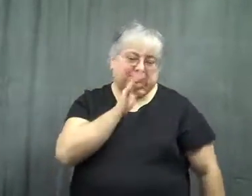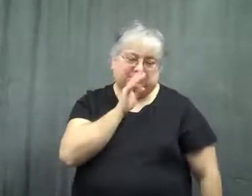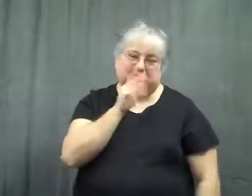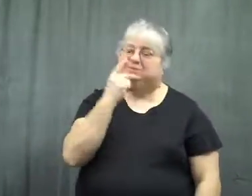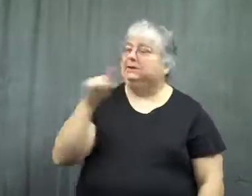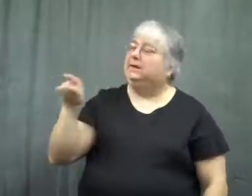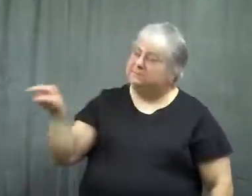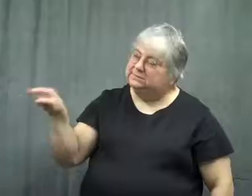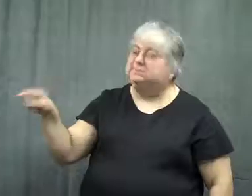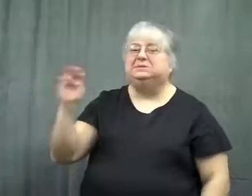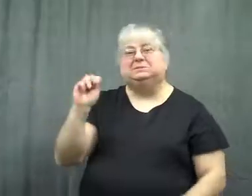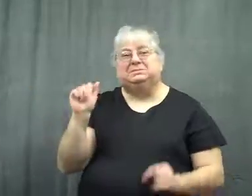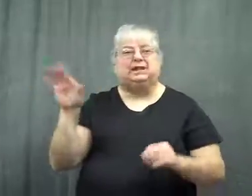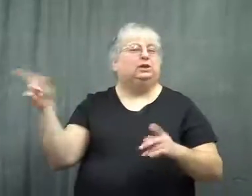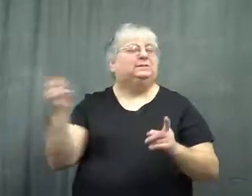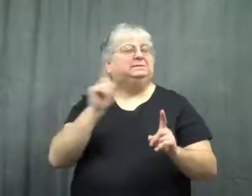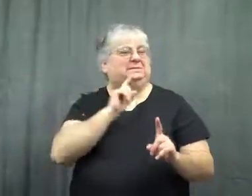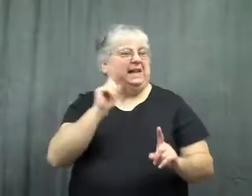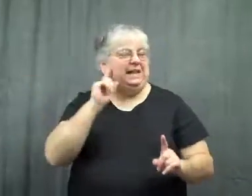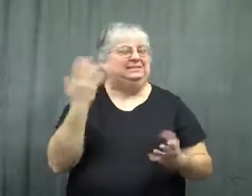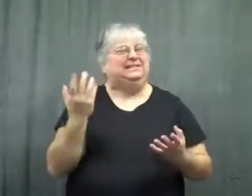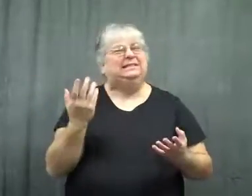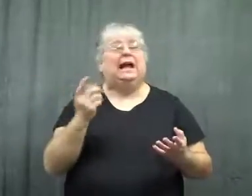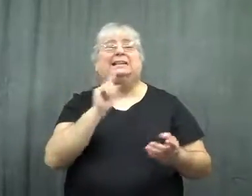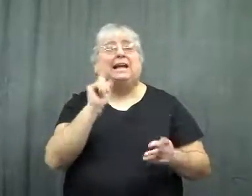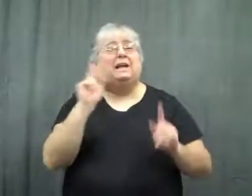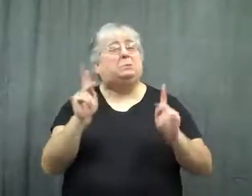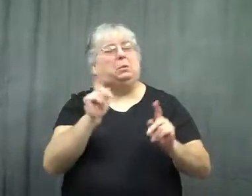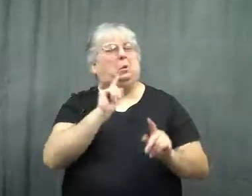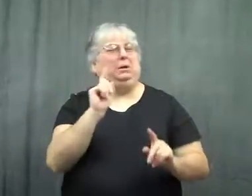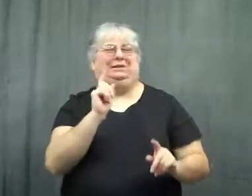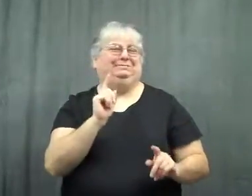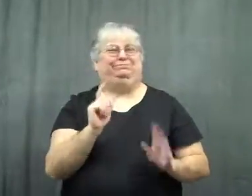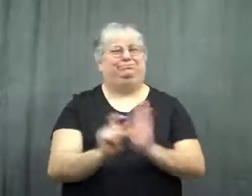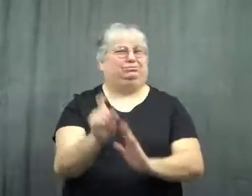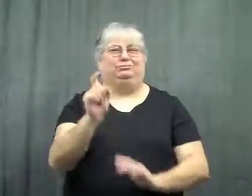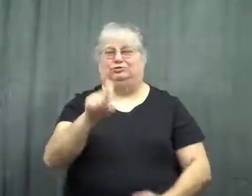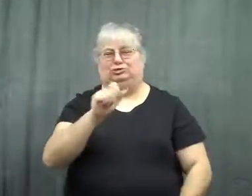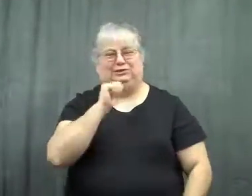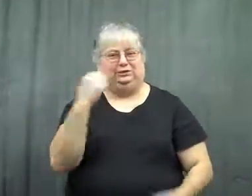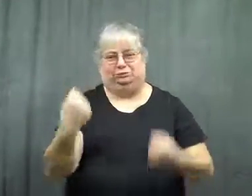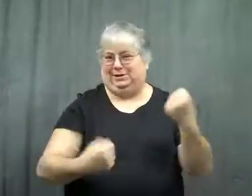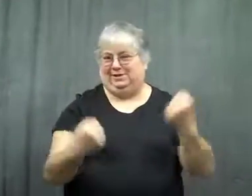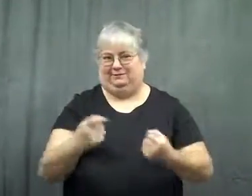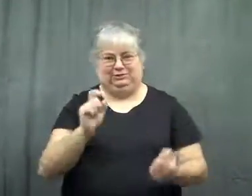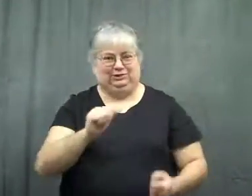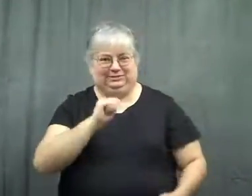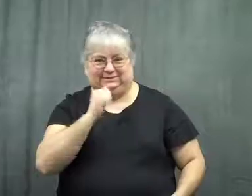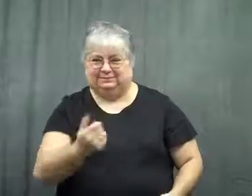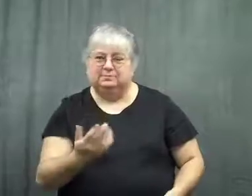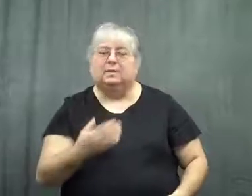"Mary's deaf, and deaf people really shouldn't drive."